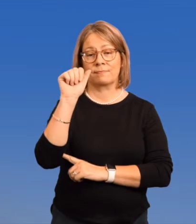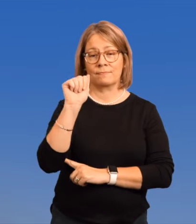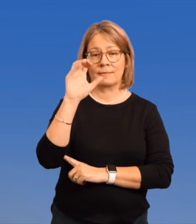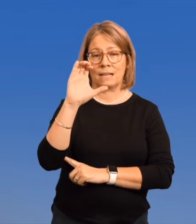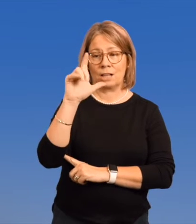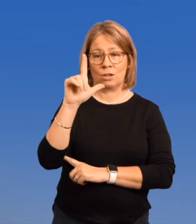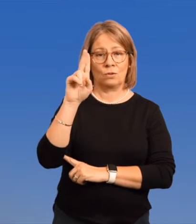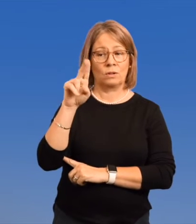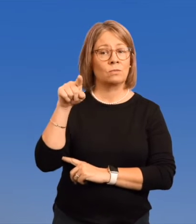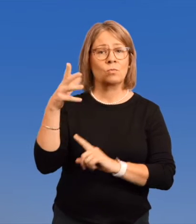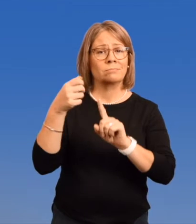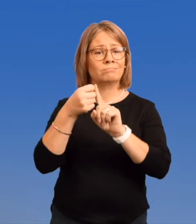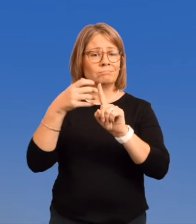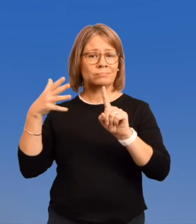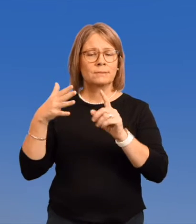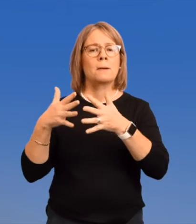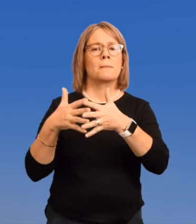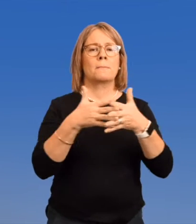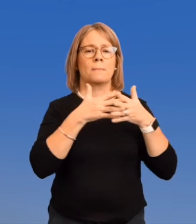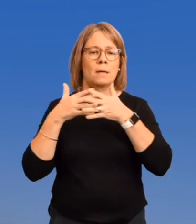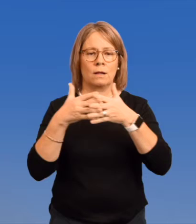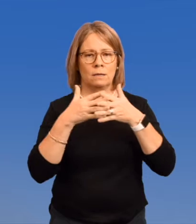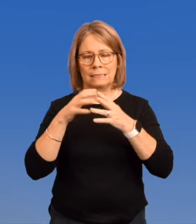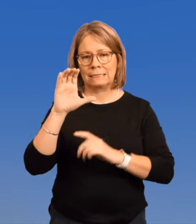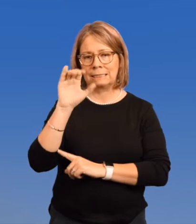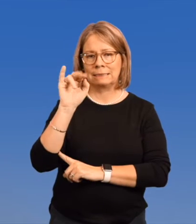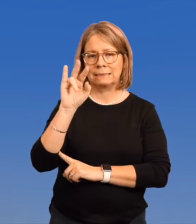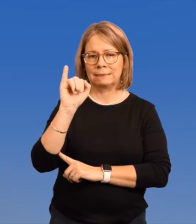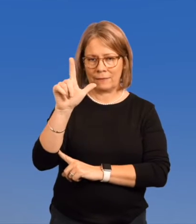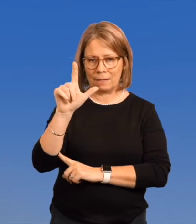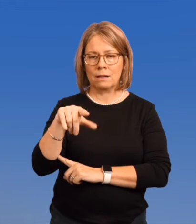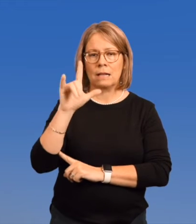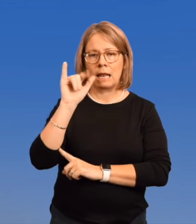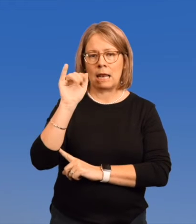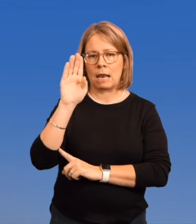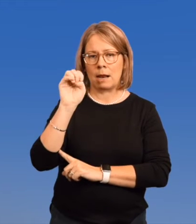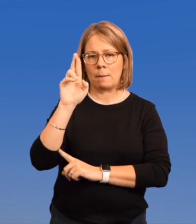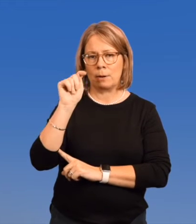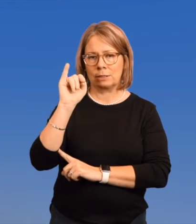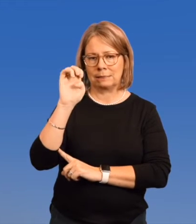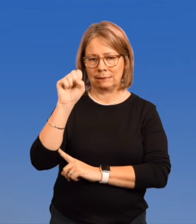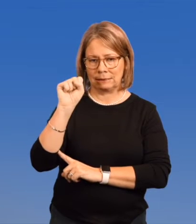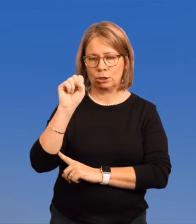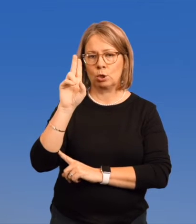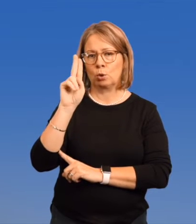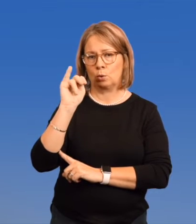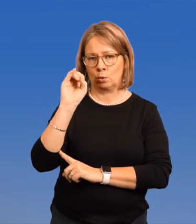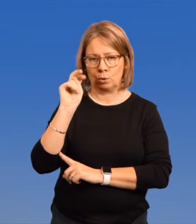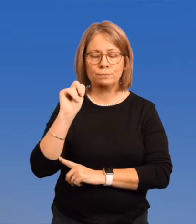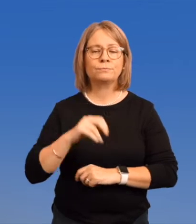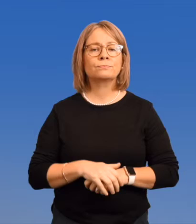ACLU stands for the American Civil Liberties Union.